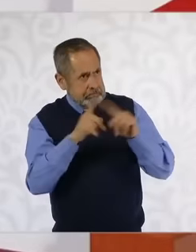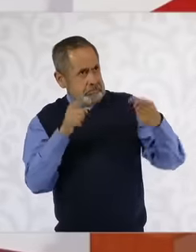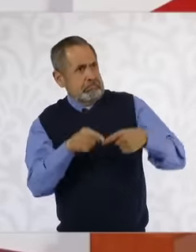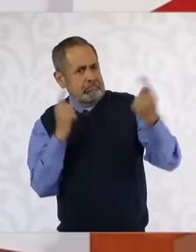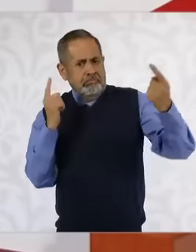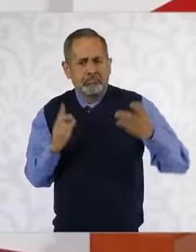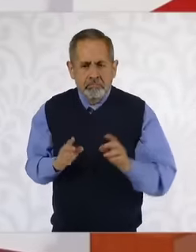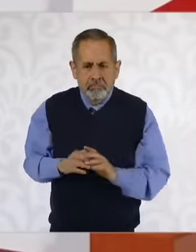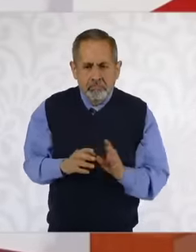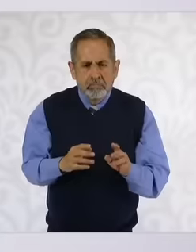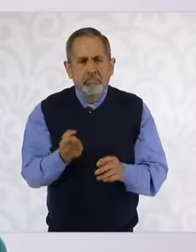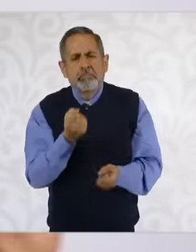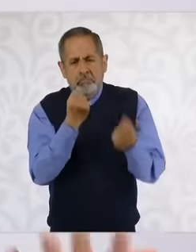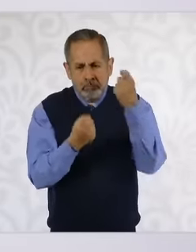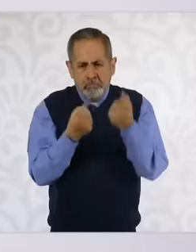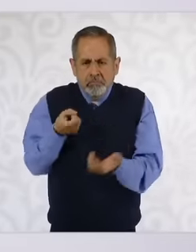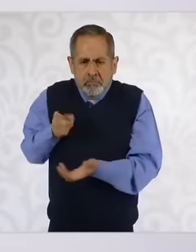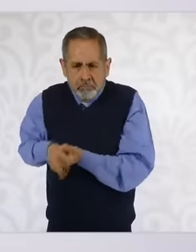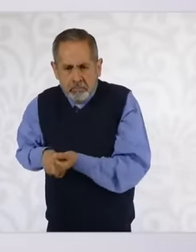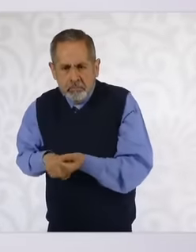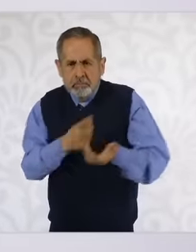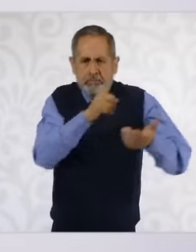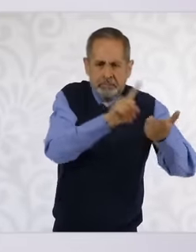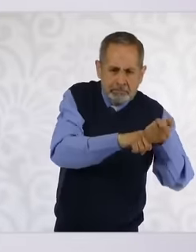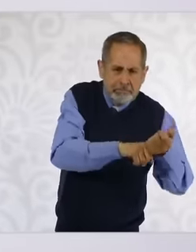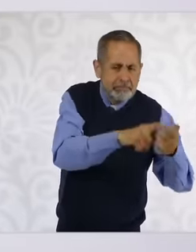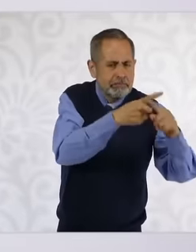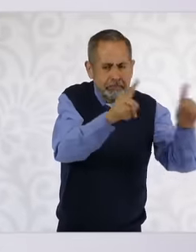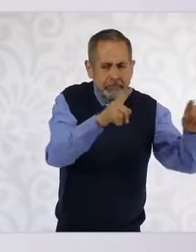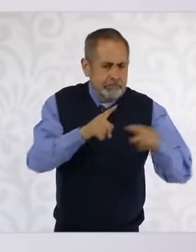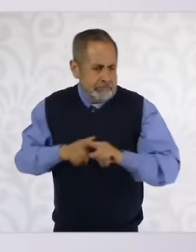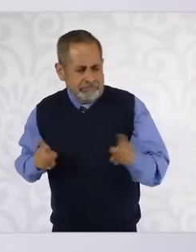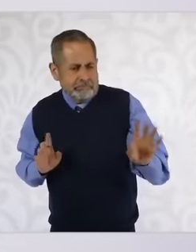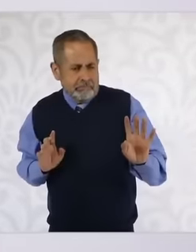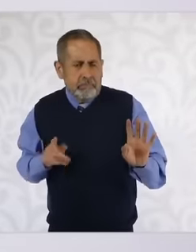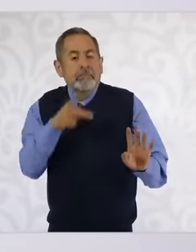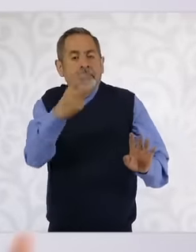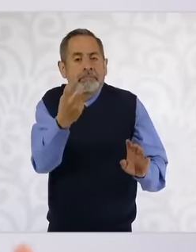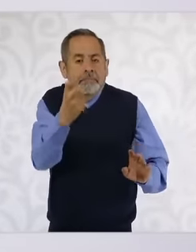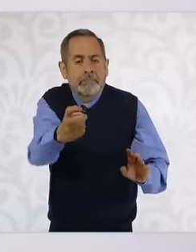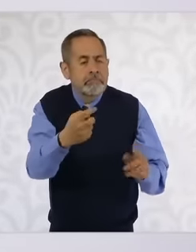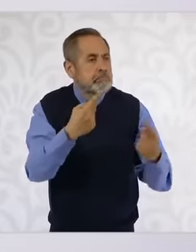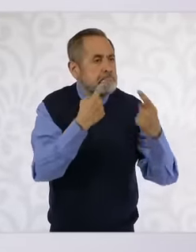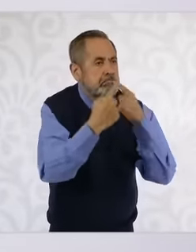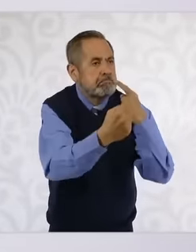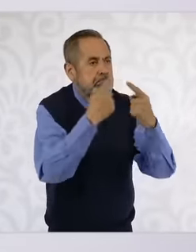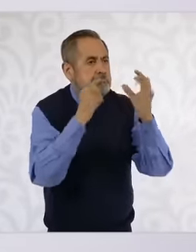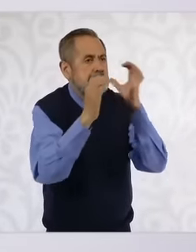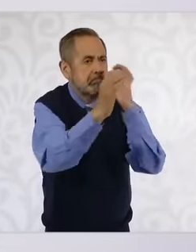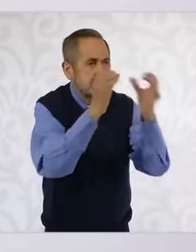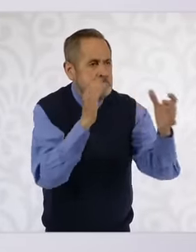which internally there are differences, that is democracy, but in this case there is a lot of unity,